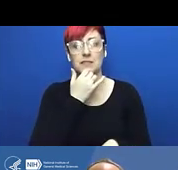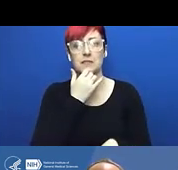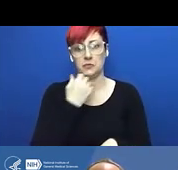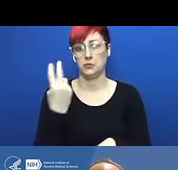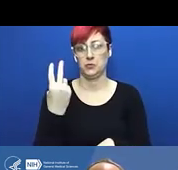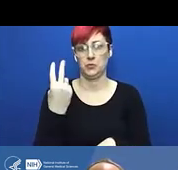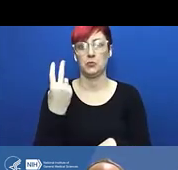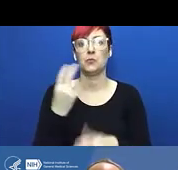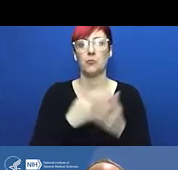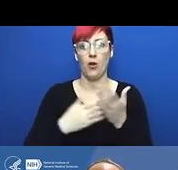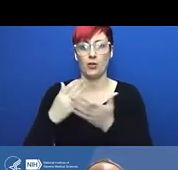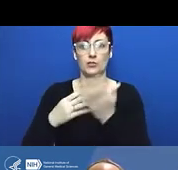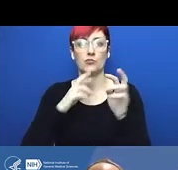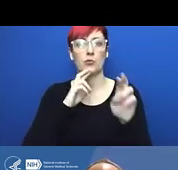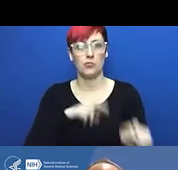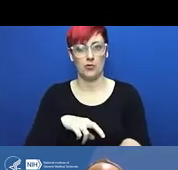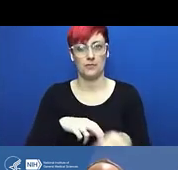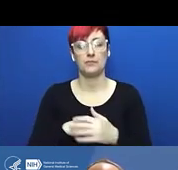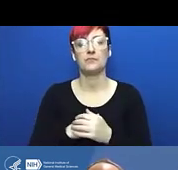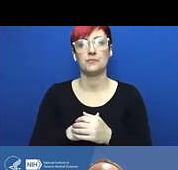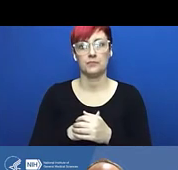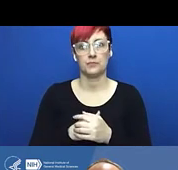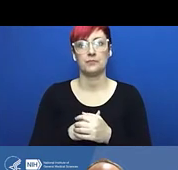unfortunately not that many people raise their hands.